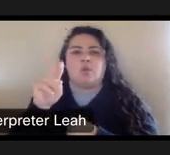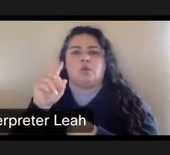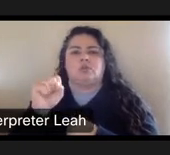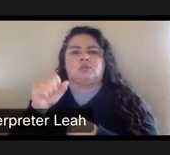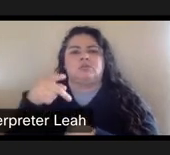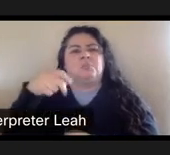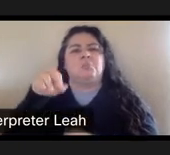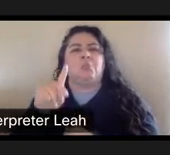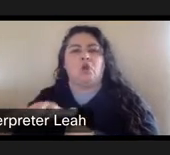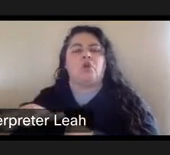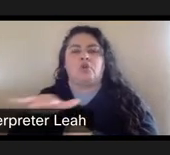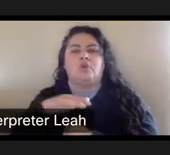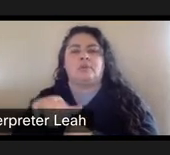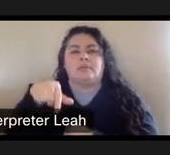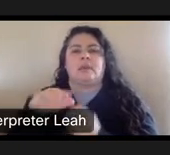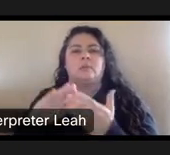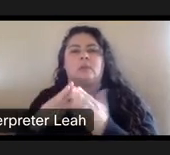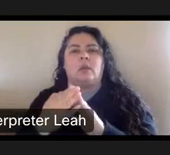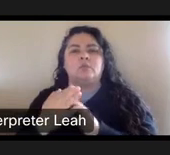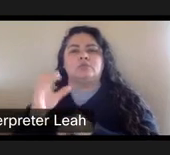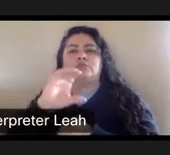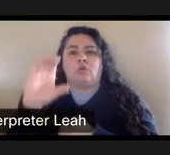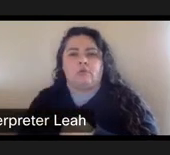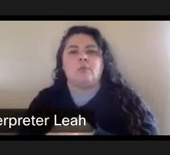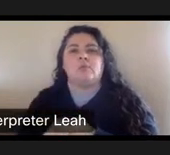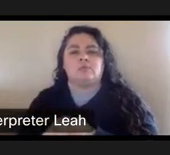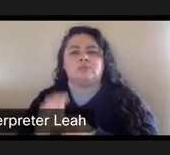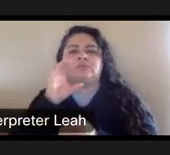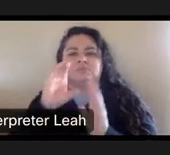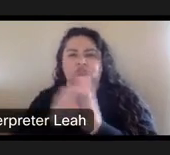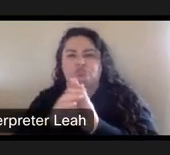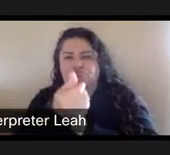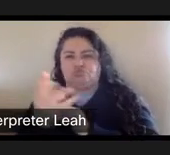Downtown Chicago, you're several pictures of wildflower works.